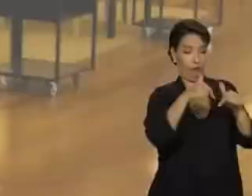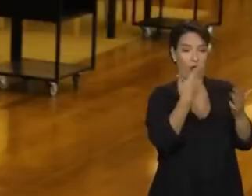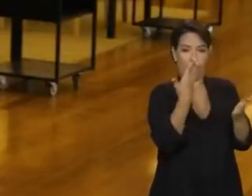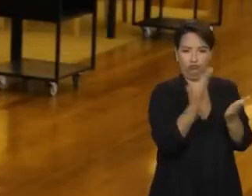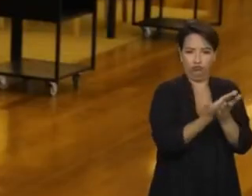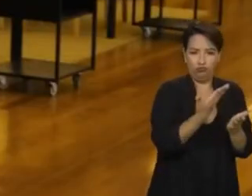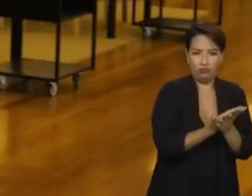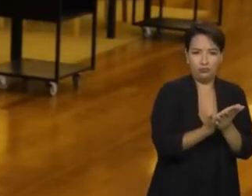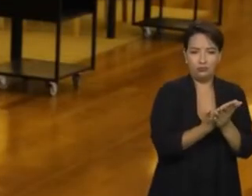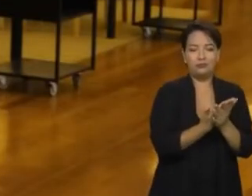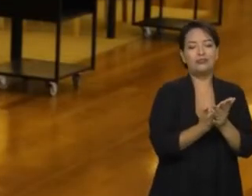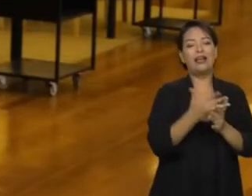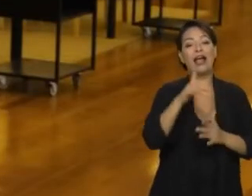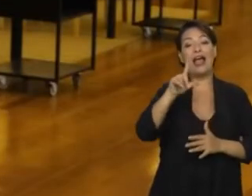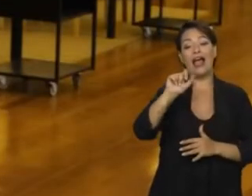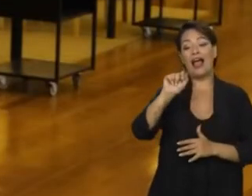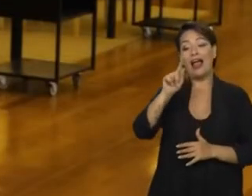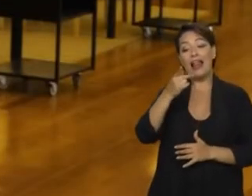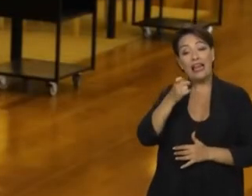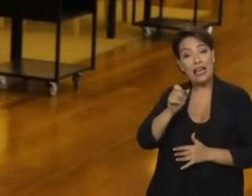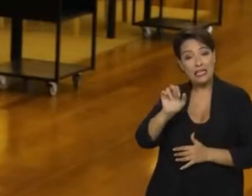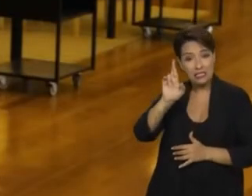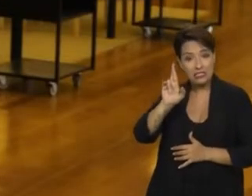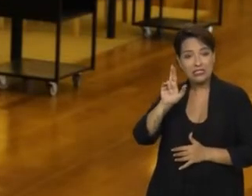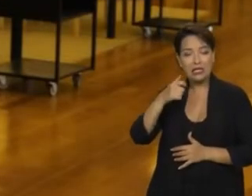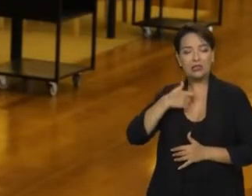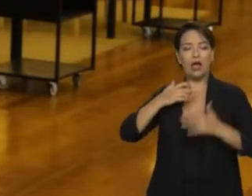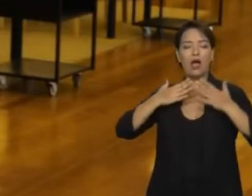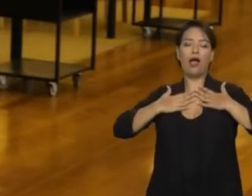Leisure calms you down, brings peace to our lives.